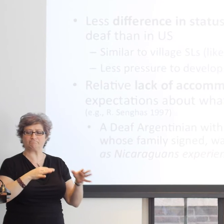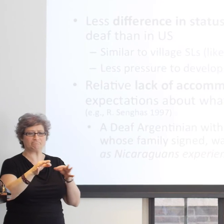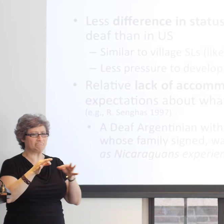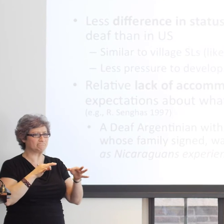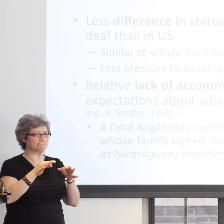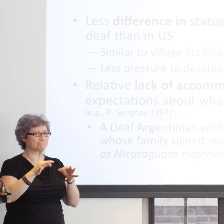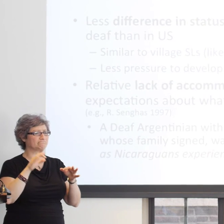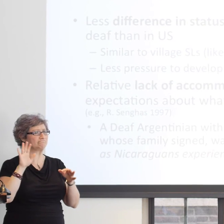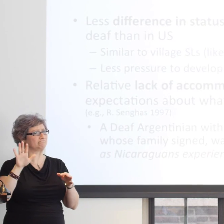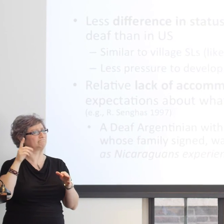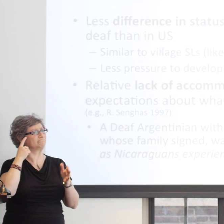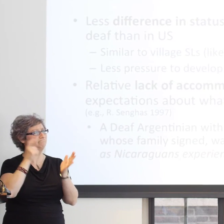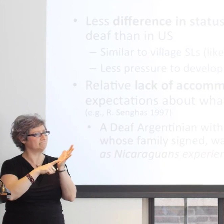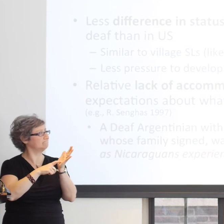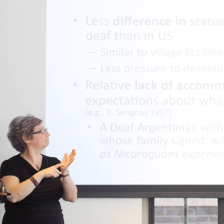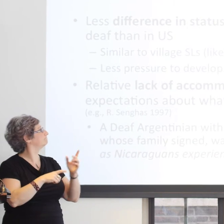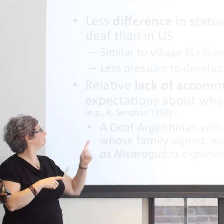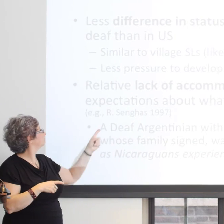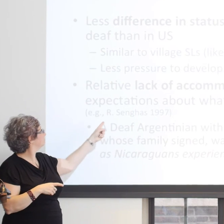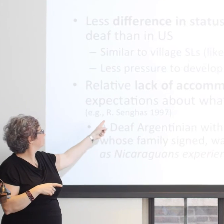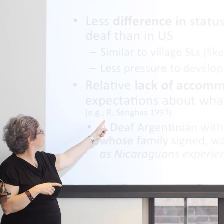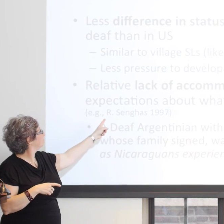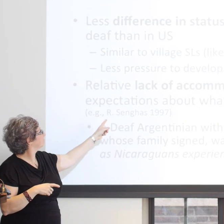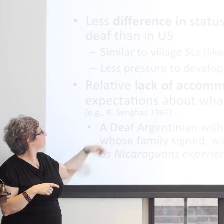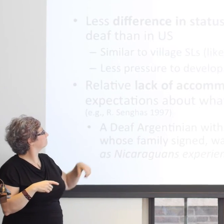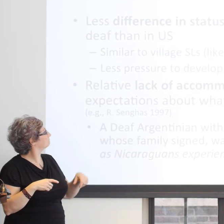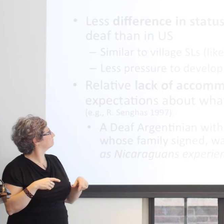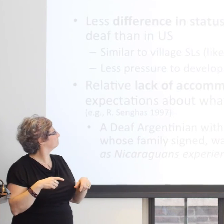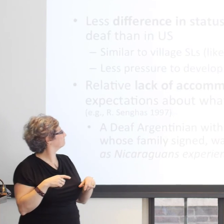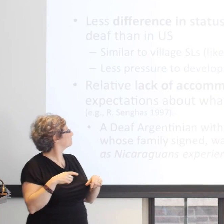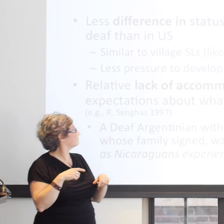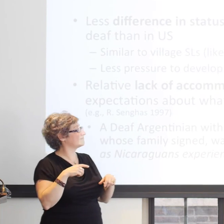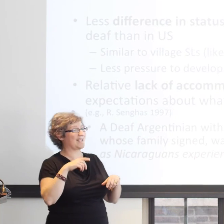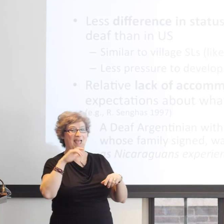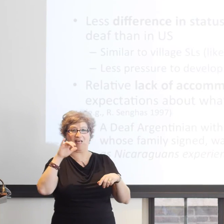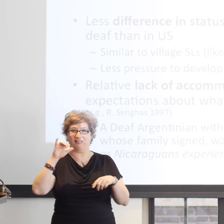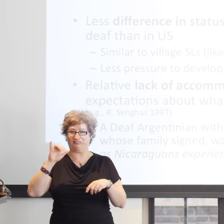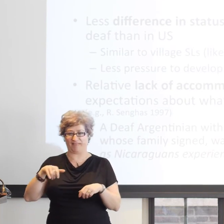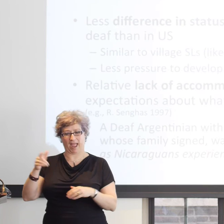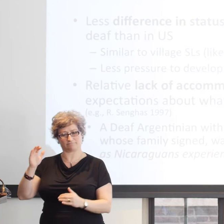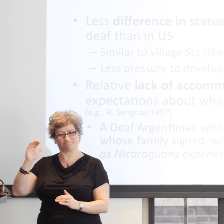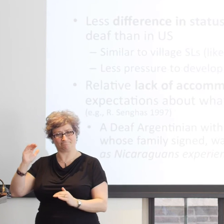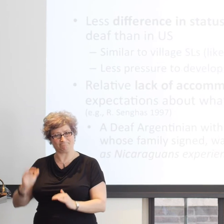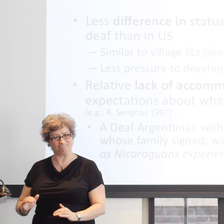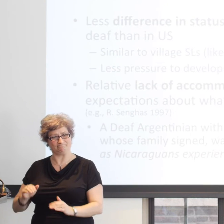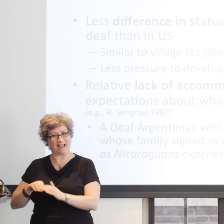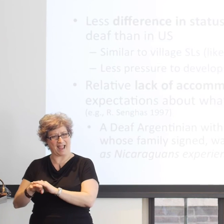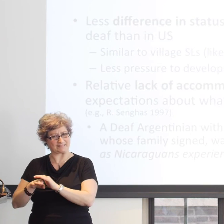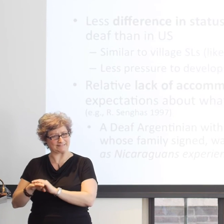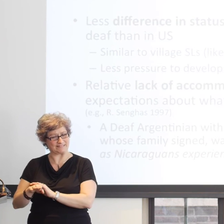So what are some of those forces shaping homesign identity? Clearly it's shaped by their experience of deafness